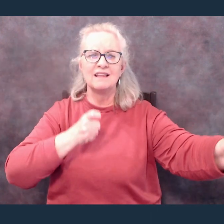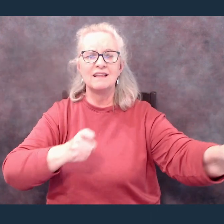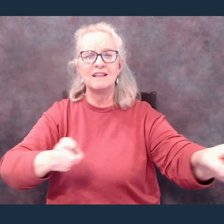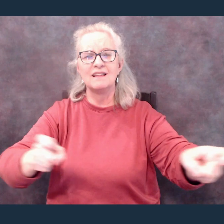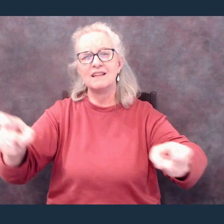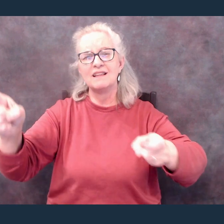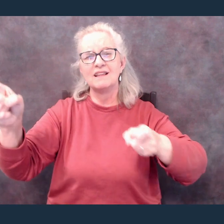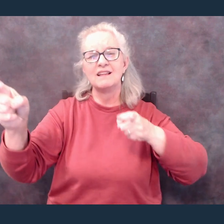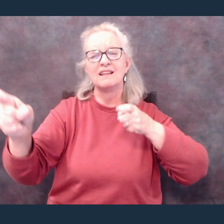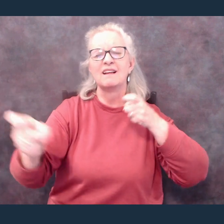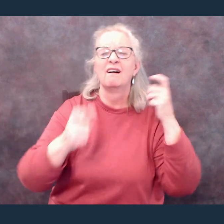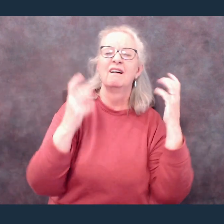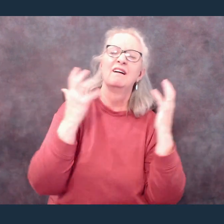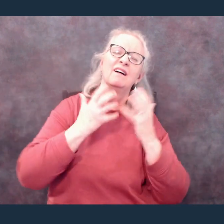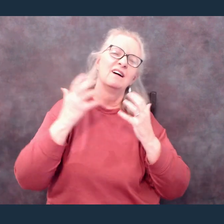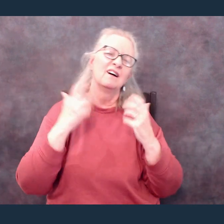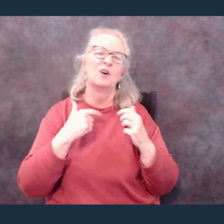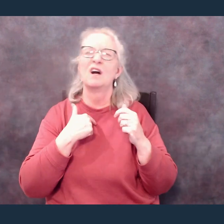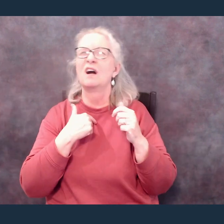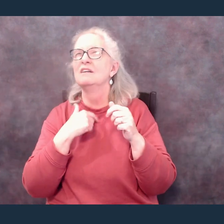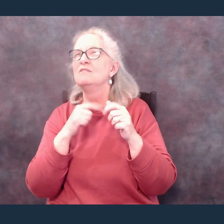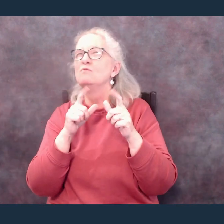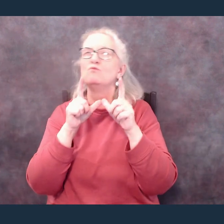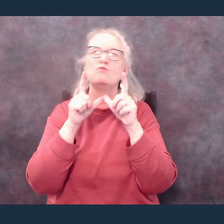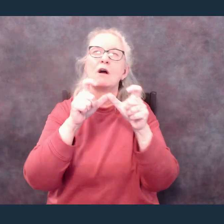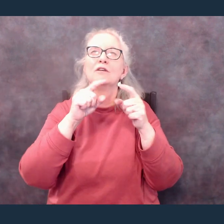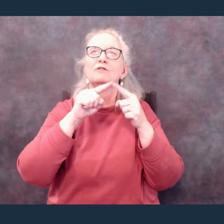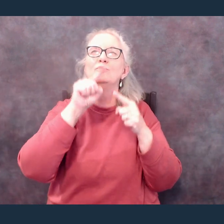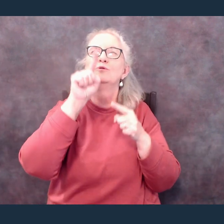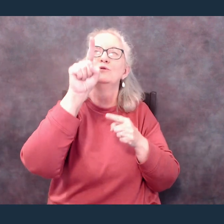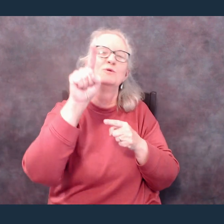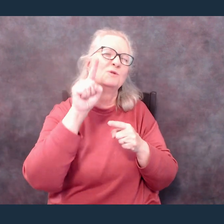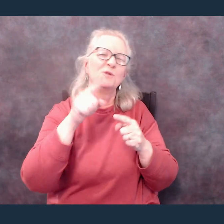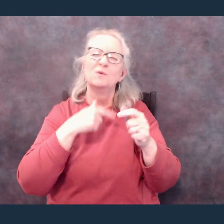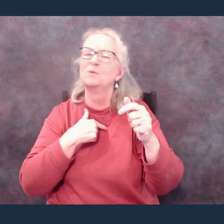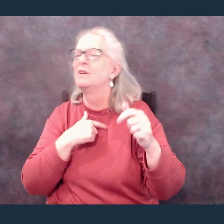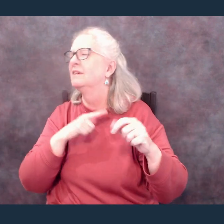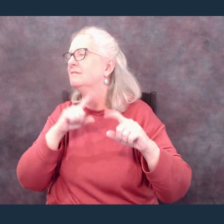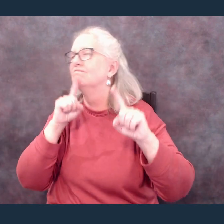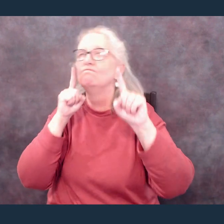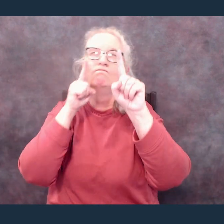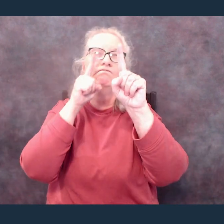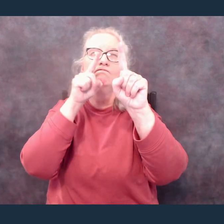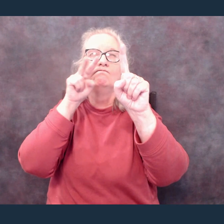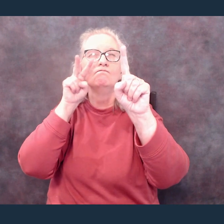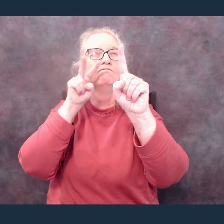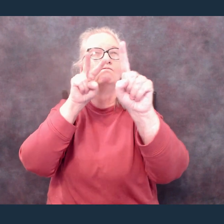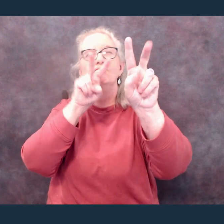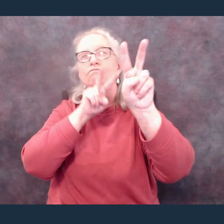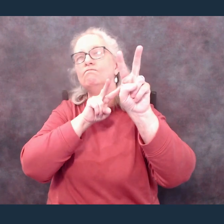Oh, I'm running to Your arms I'm running to Your arms